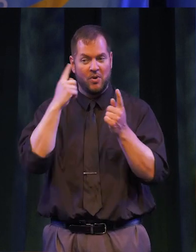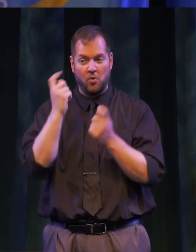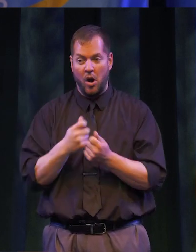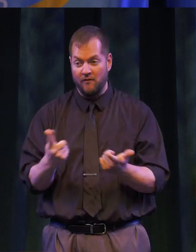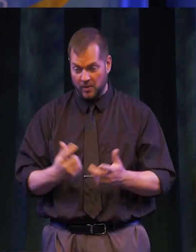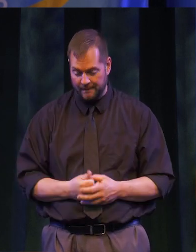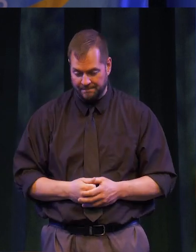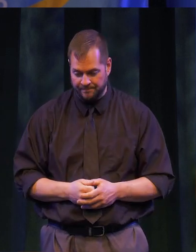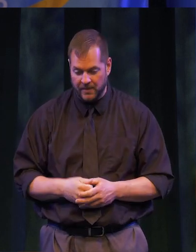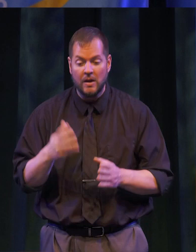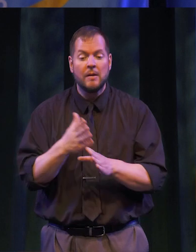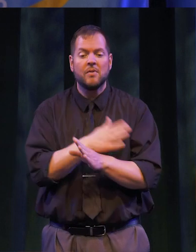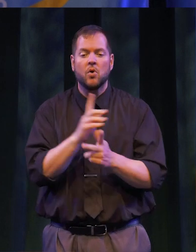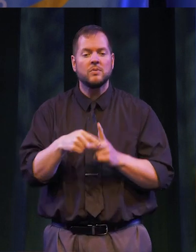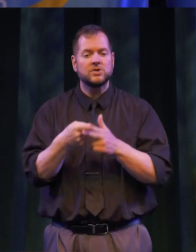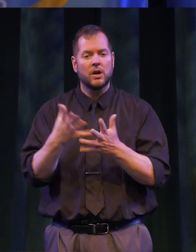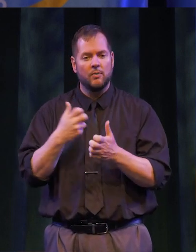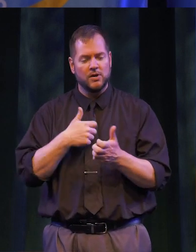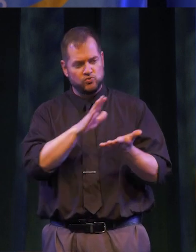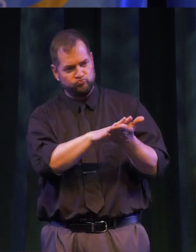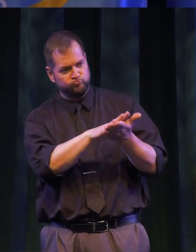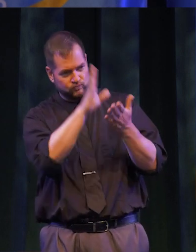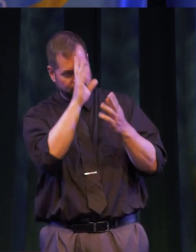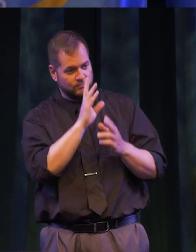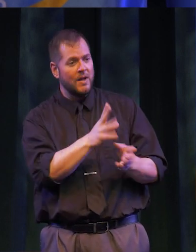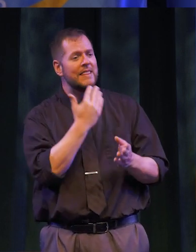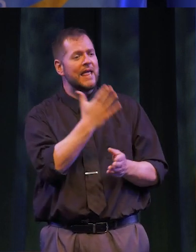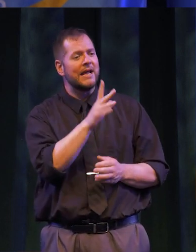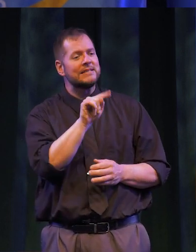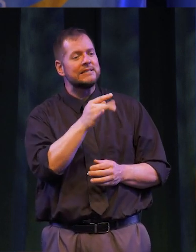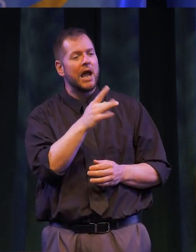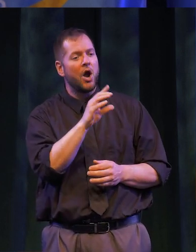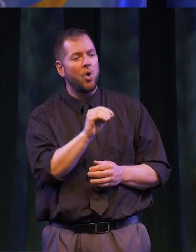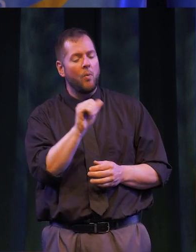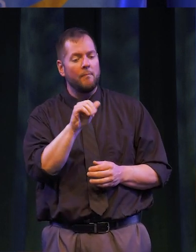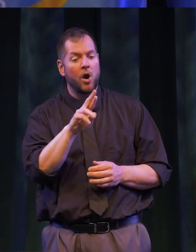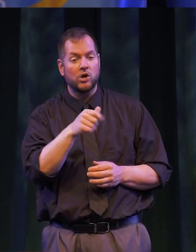BEFORE WE BEGIN TODAY’S PROGRAM, PLEASE ALLOW ME TO ACKNOWLEDGE AND THANK TIAGO MARQUES